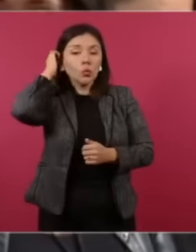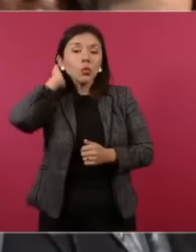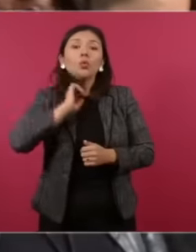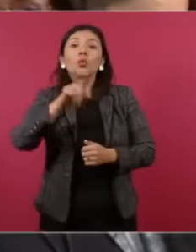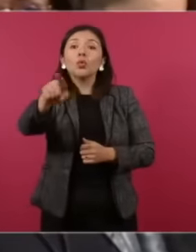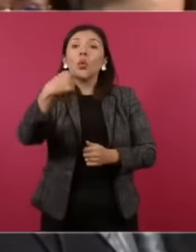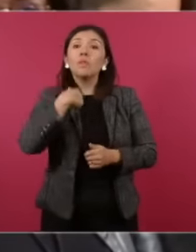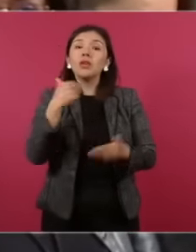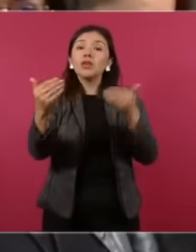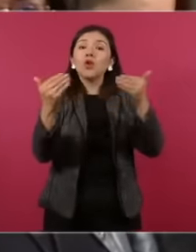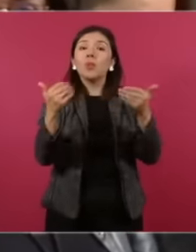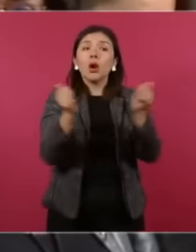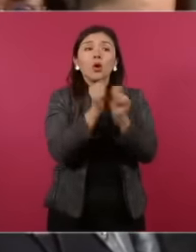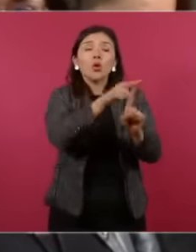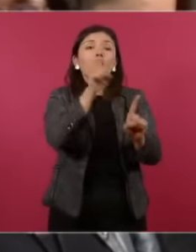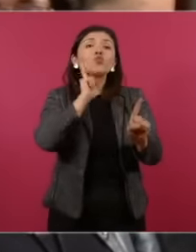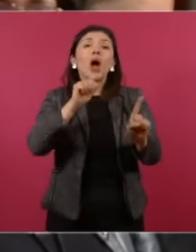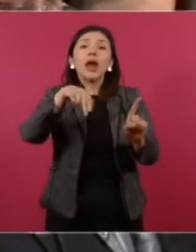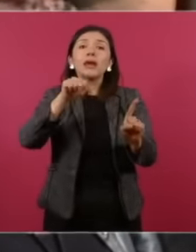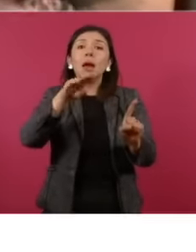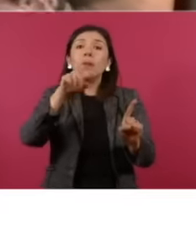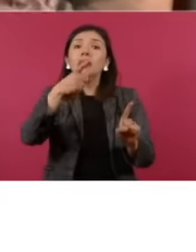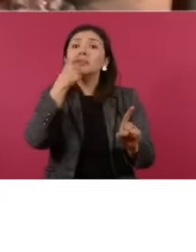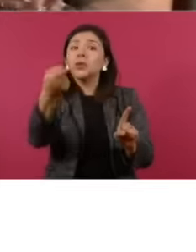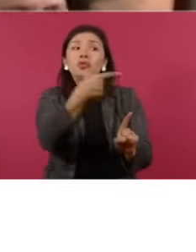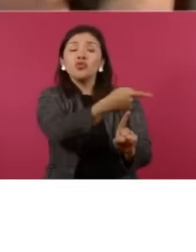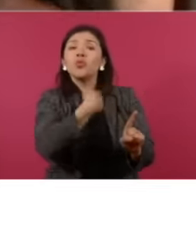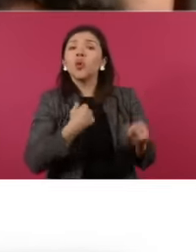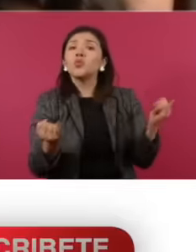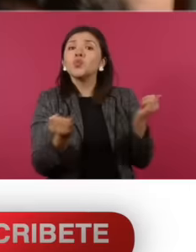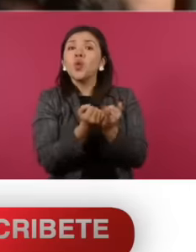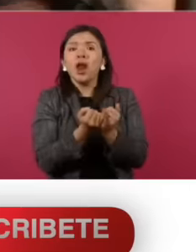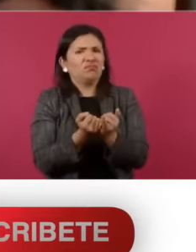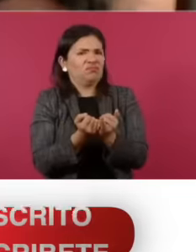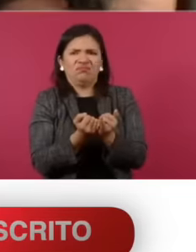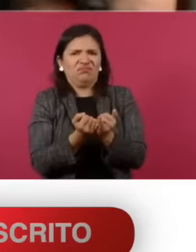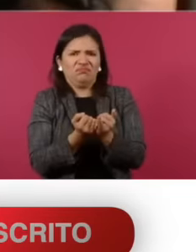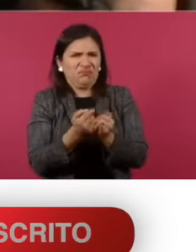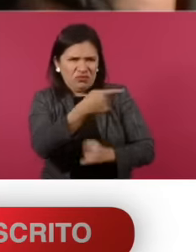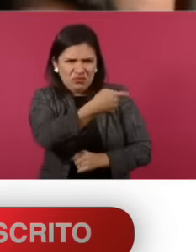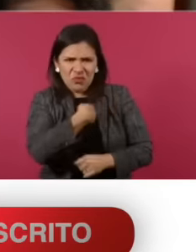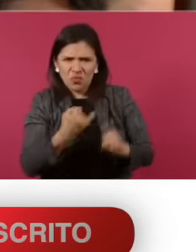compare me to her that I was the same as her and not president I am not the same as her I would like